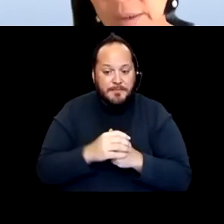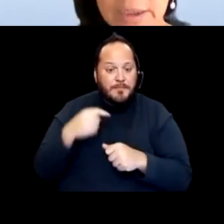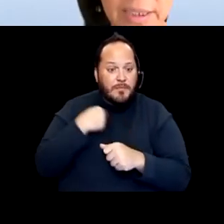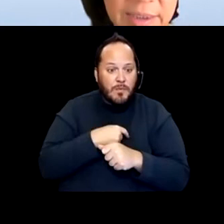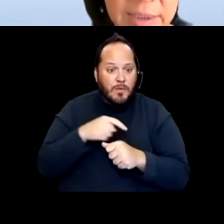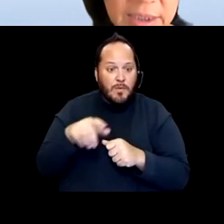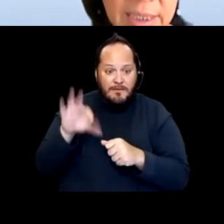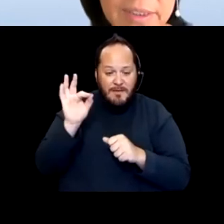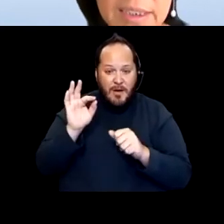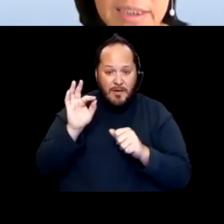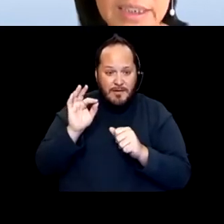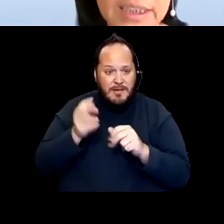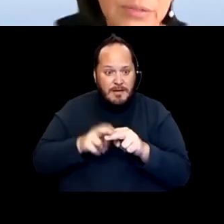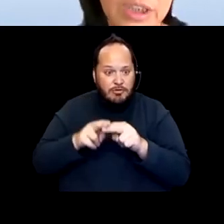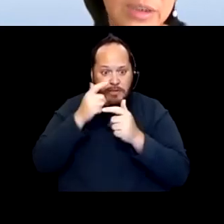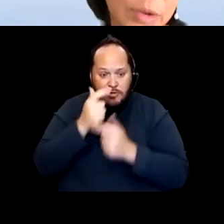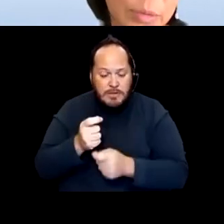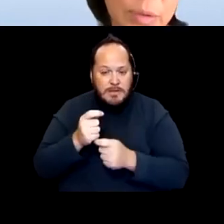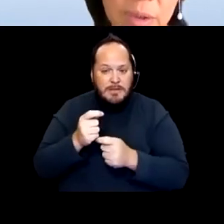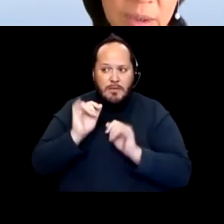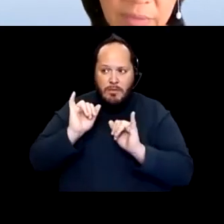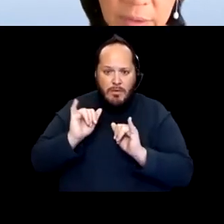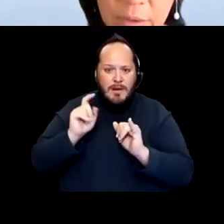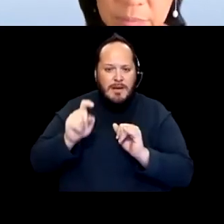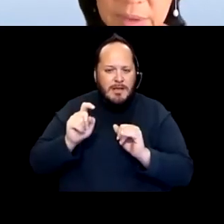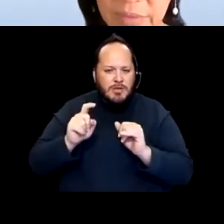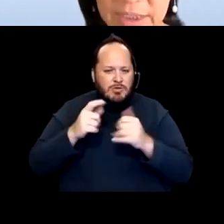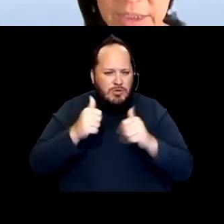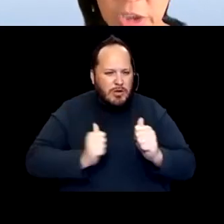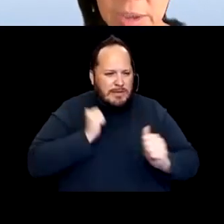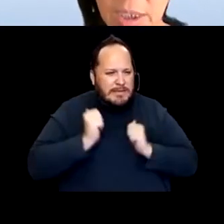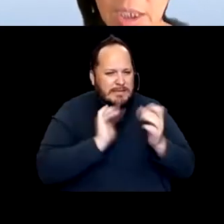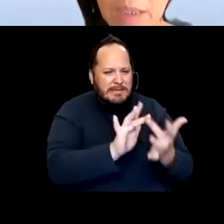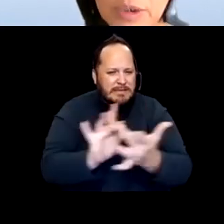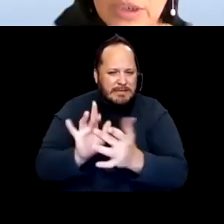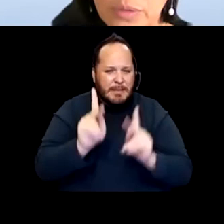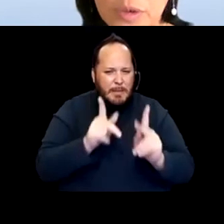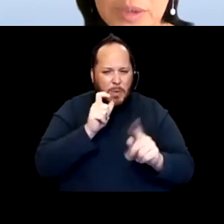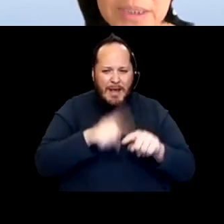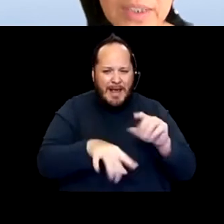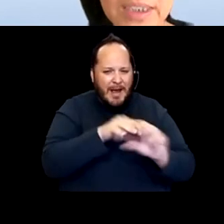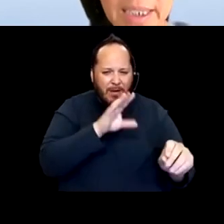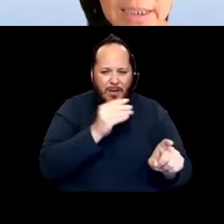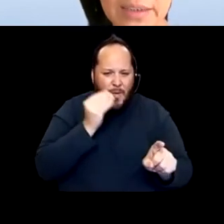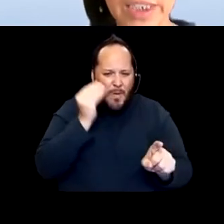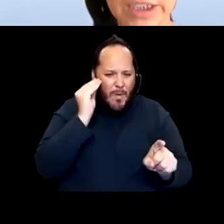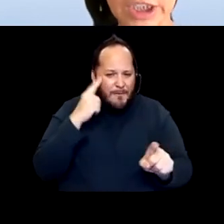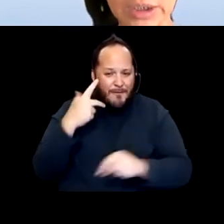Such as emphasizing the need to reach individuals who could not leave their homes for vaccination And pushing for more specific data on vaccination